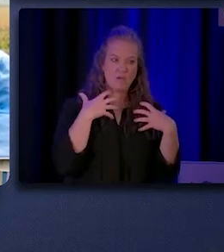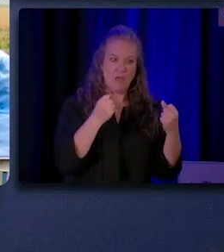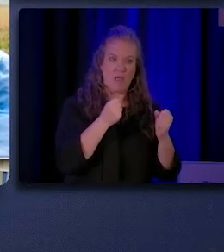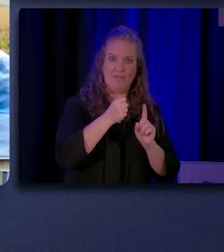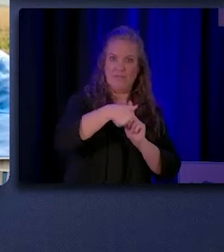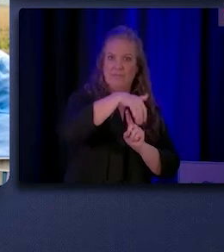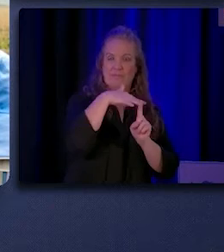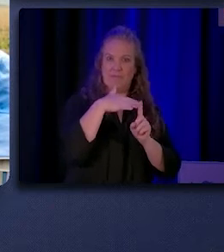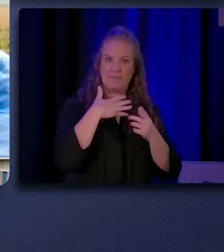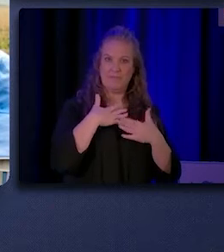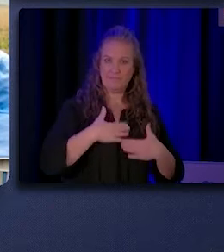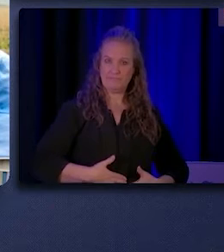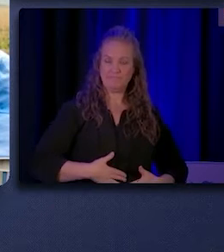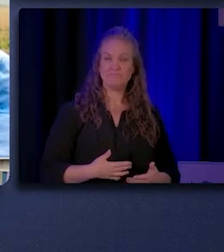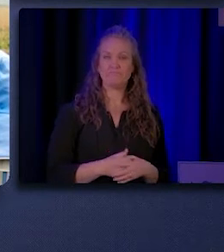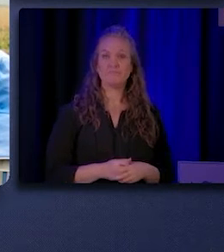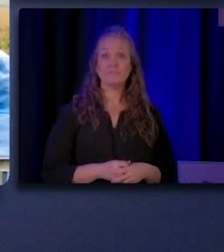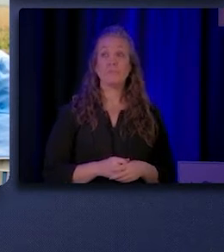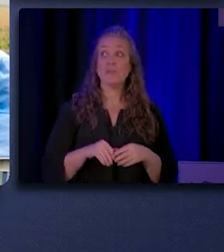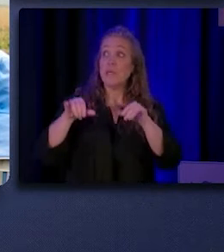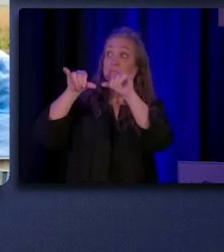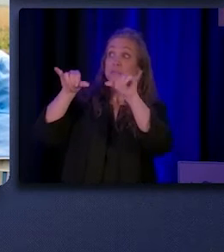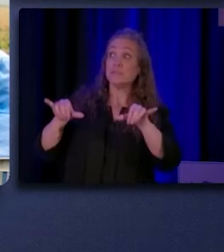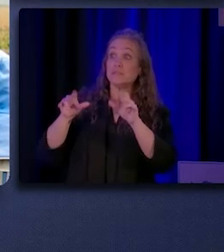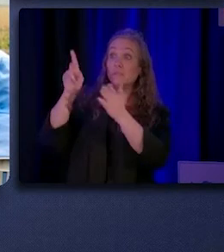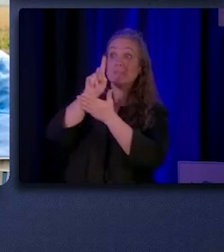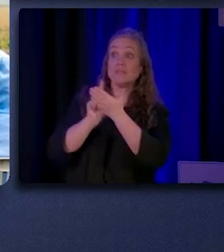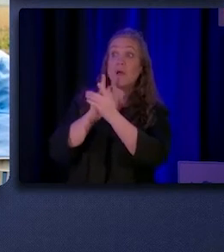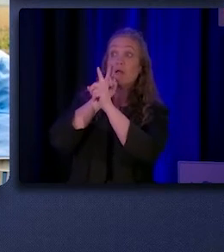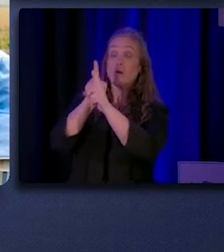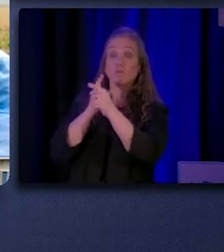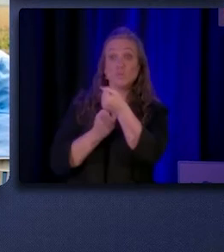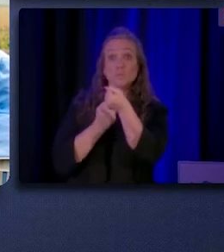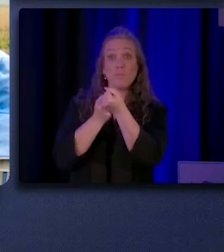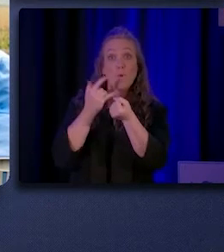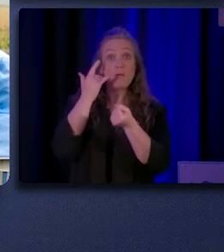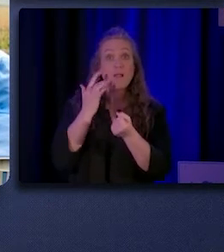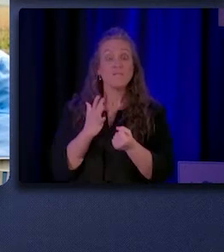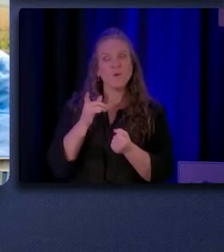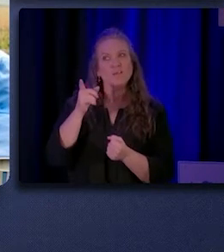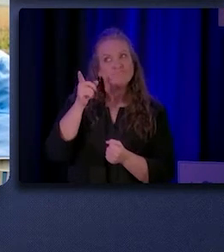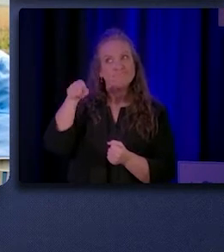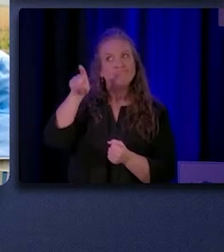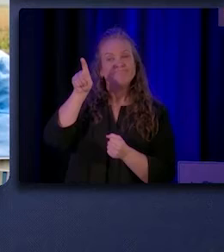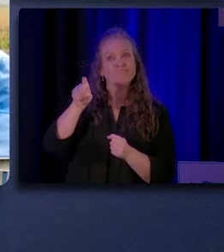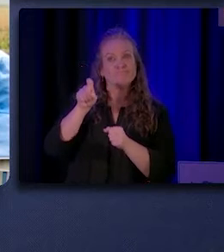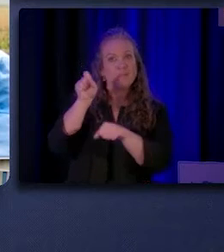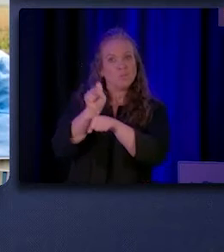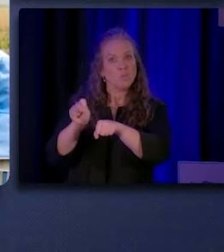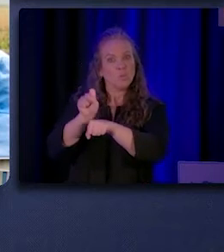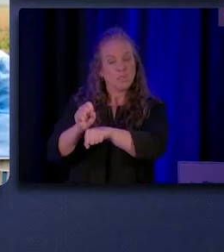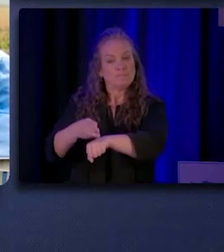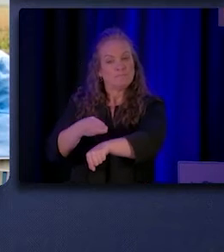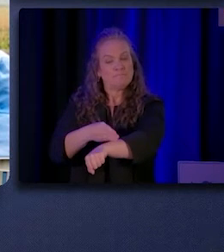The systems that are designed to support Californians have work to do to dismantle systemic racism.